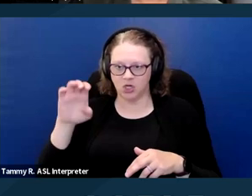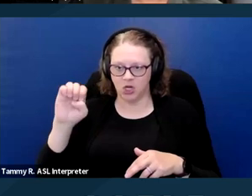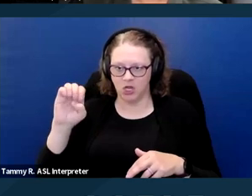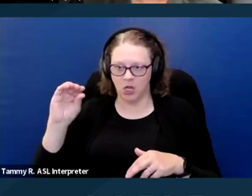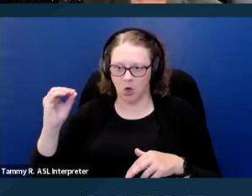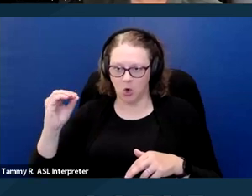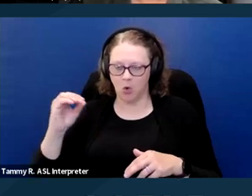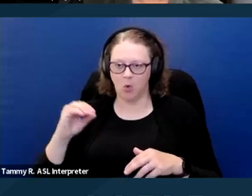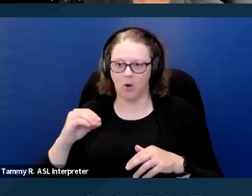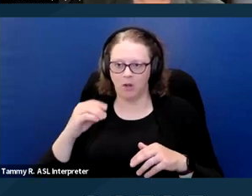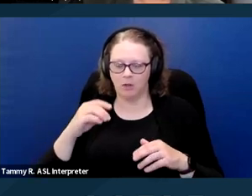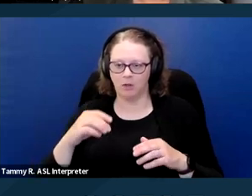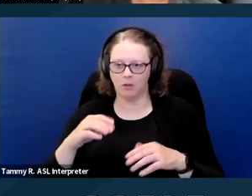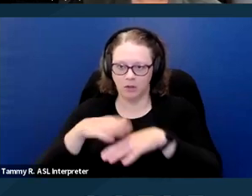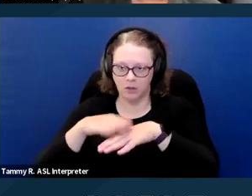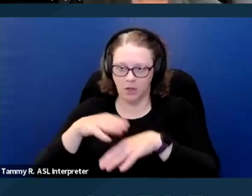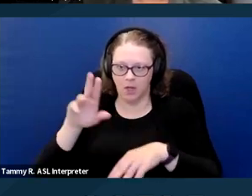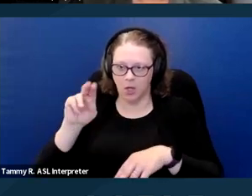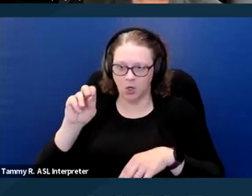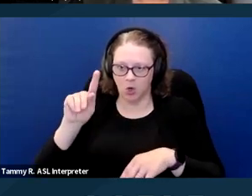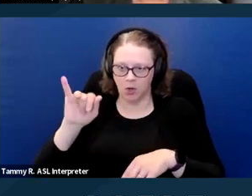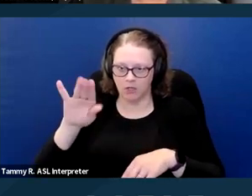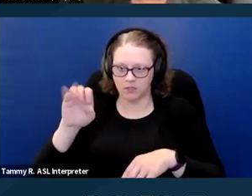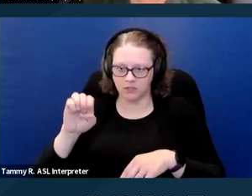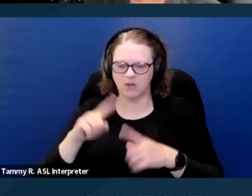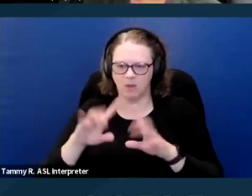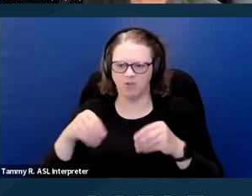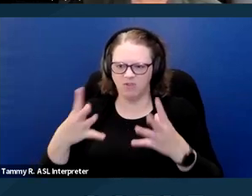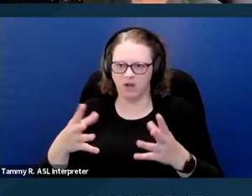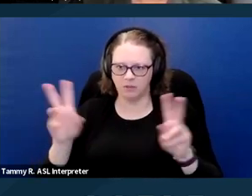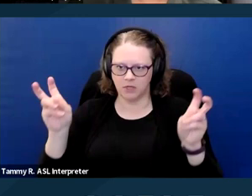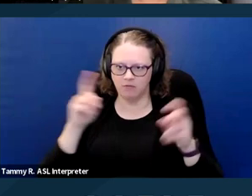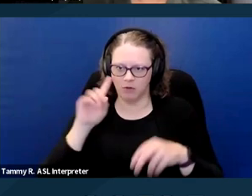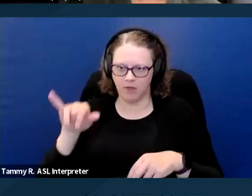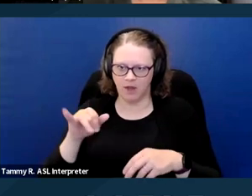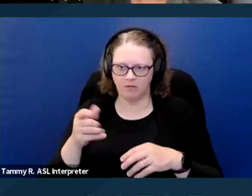I provided a site to that a couple of slides back that again reiterates the fact